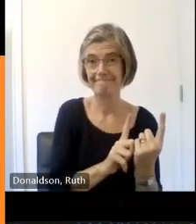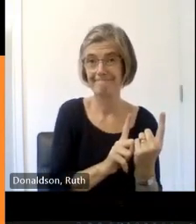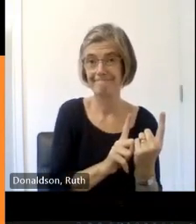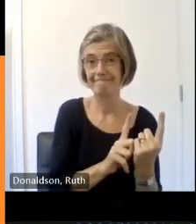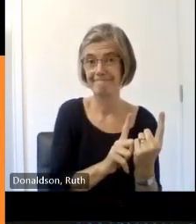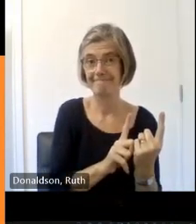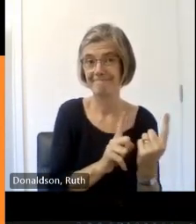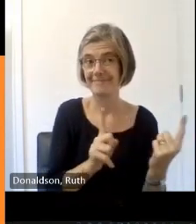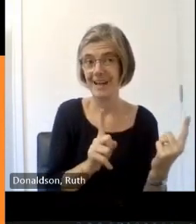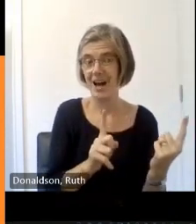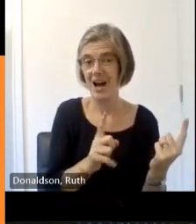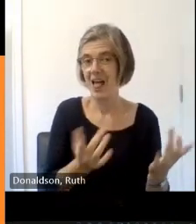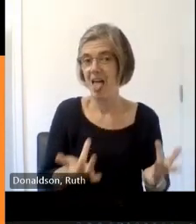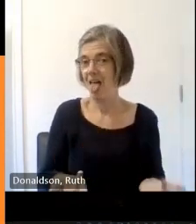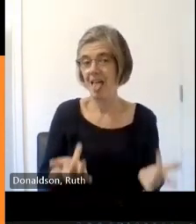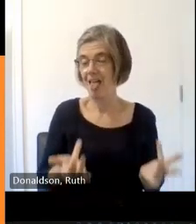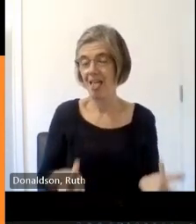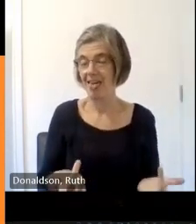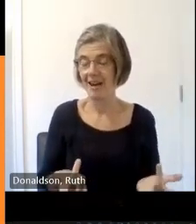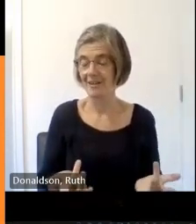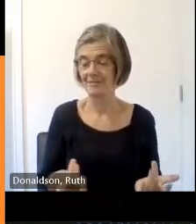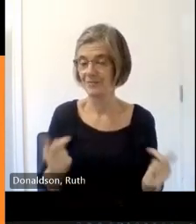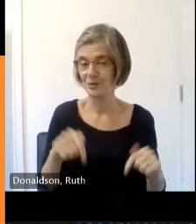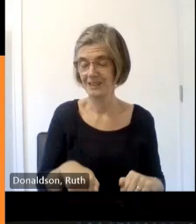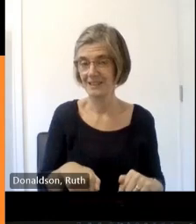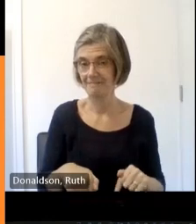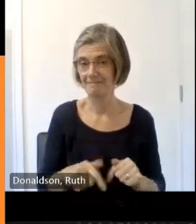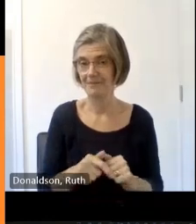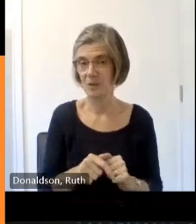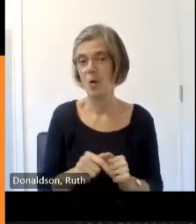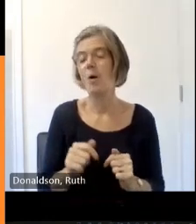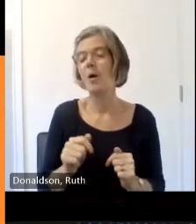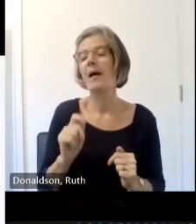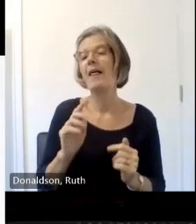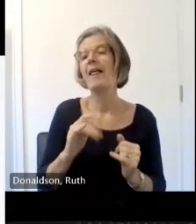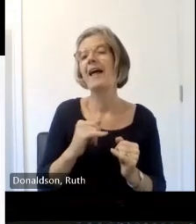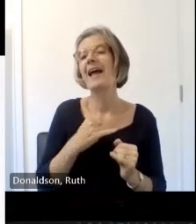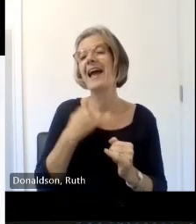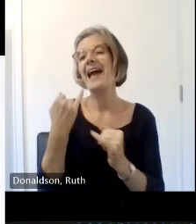well of the day to do any other one minute Mayhem that people might want to do so hopefully get can